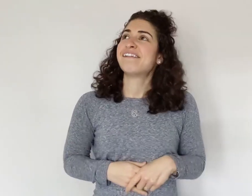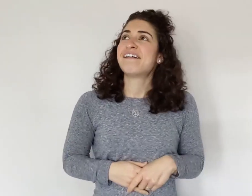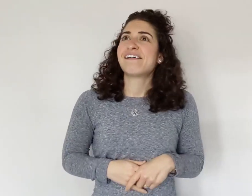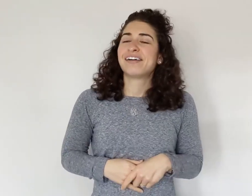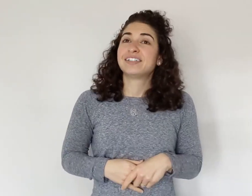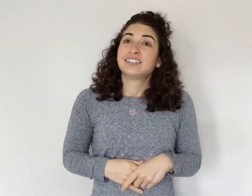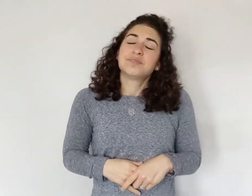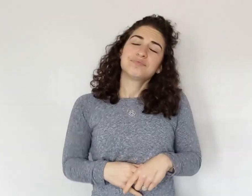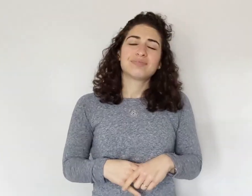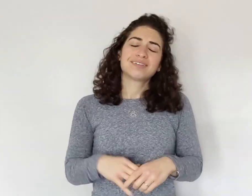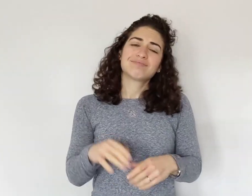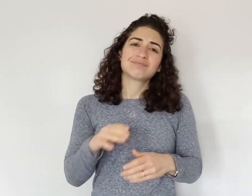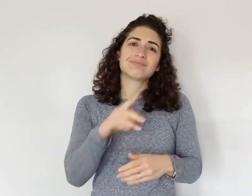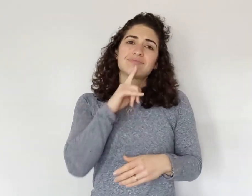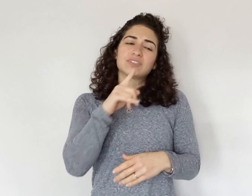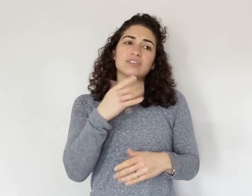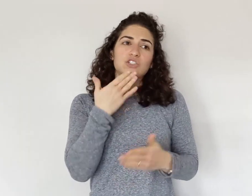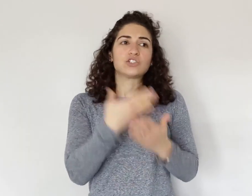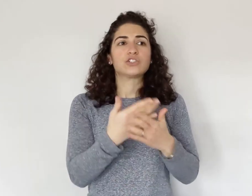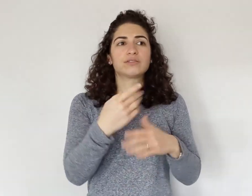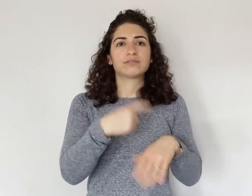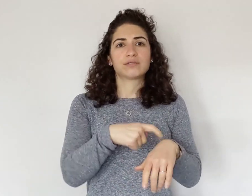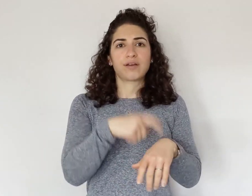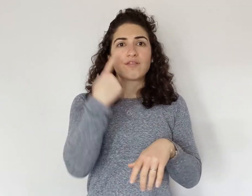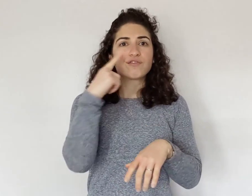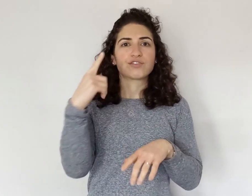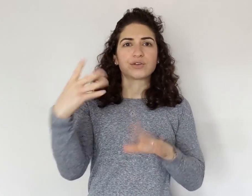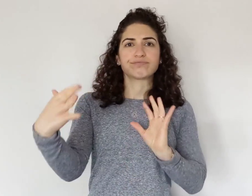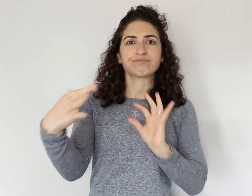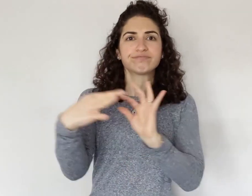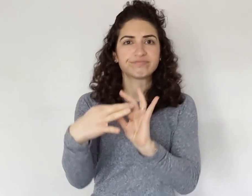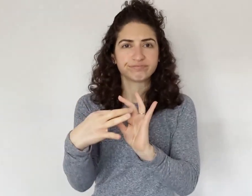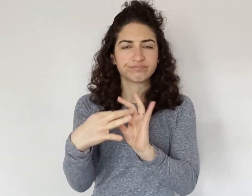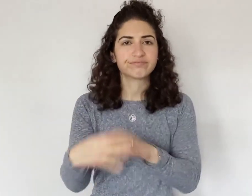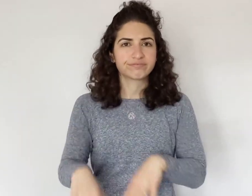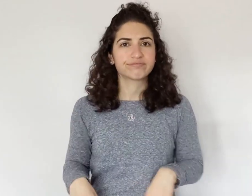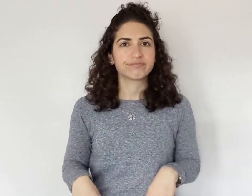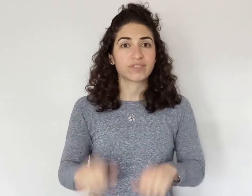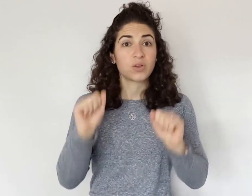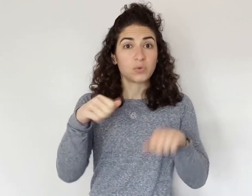And, really it's a good time for connecting